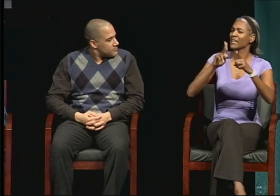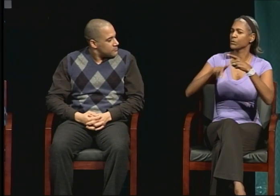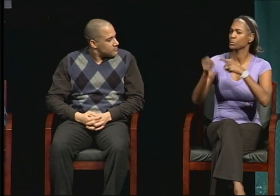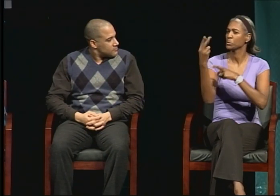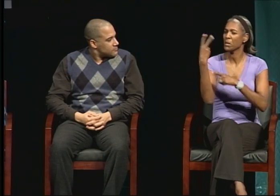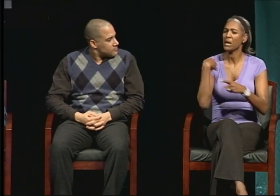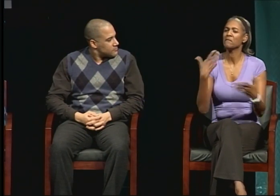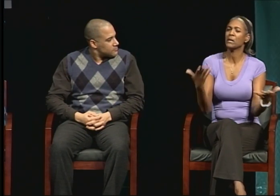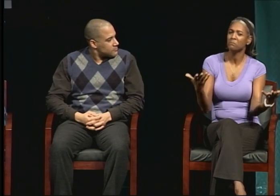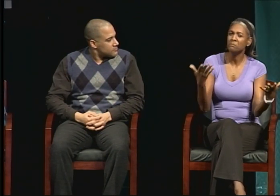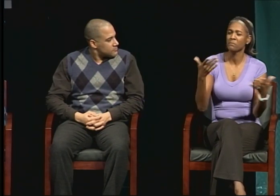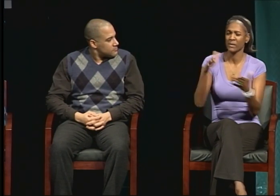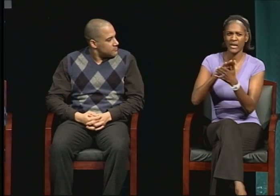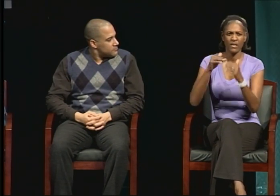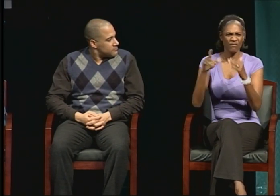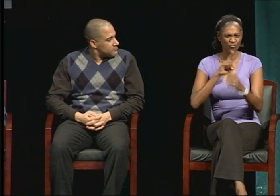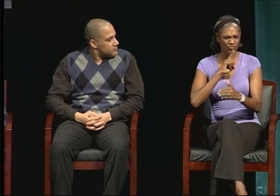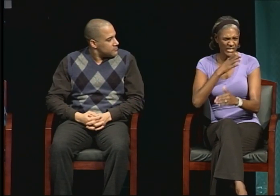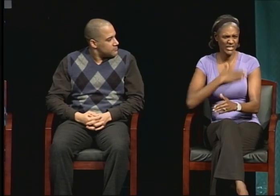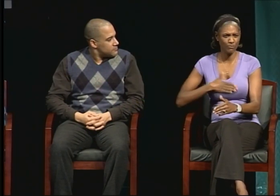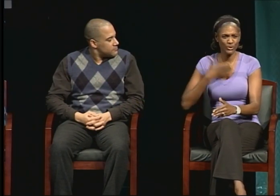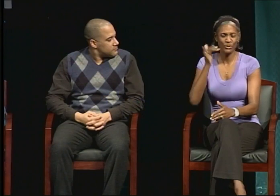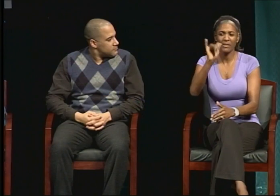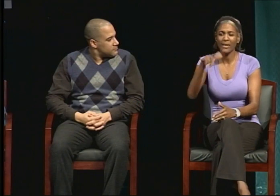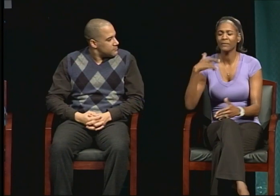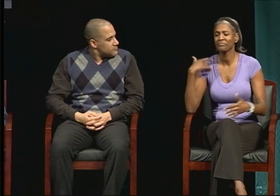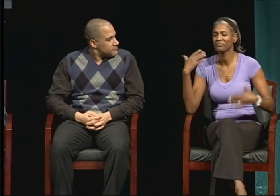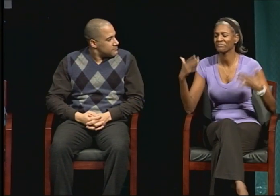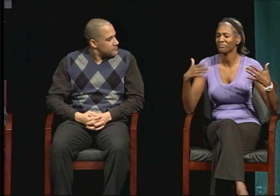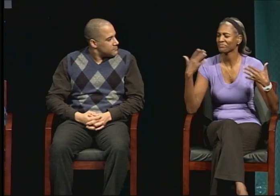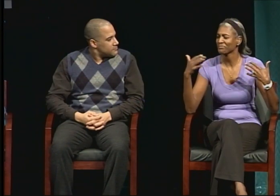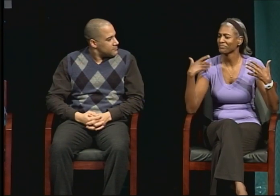than teaching here in college. And I realized in order to fulfill the requirements,